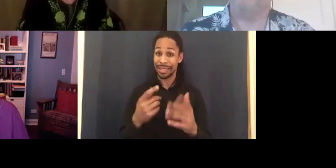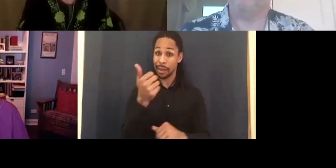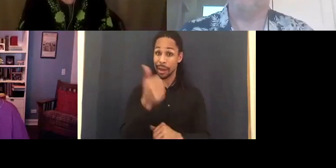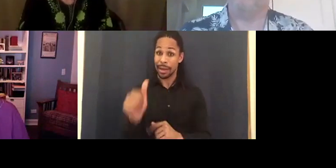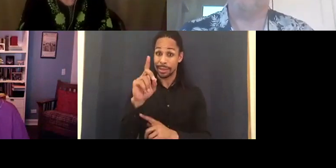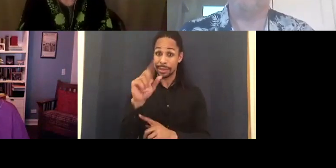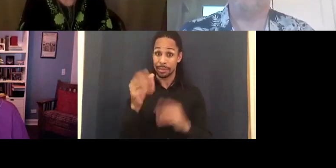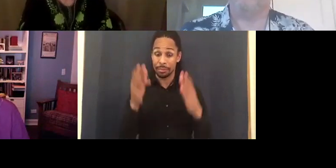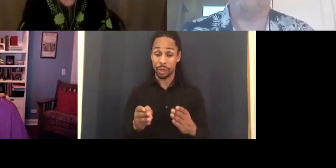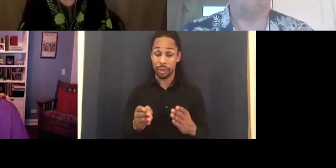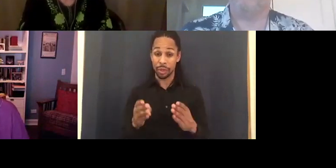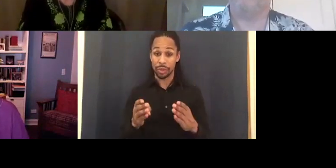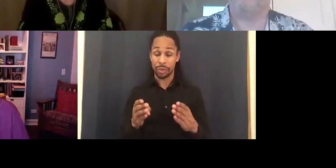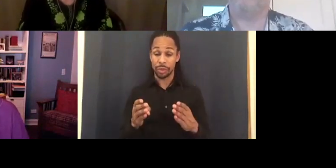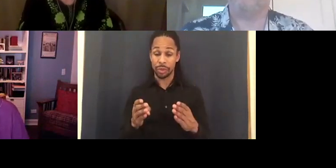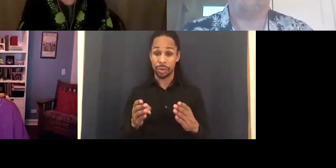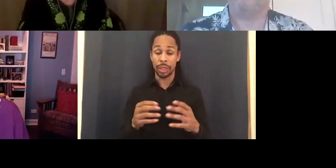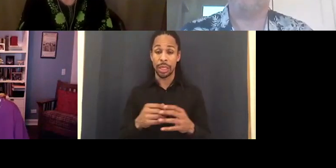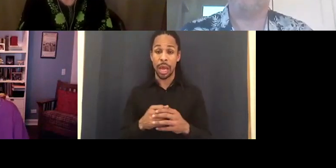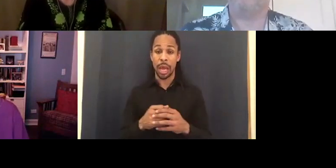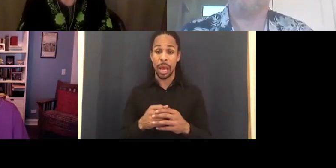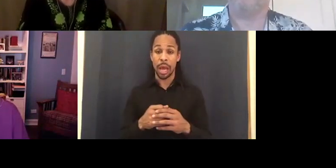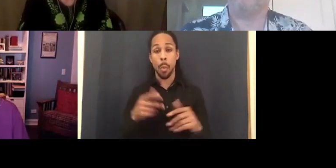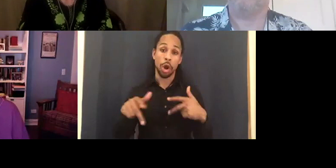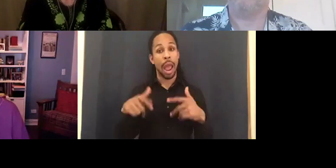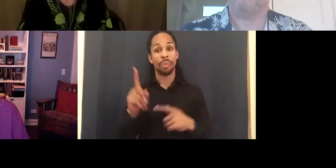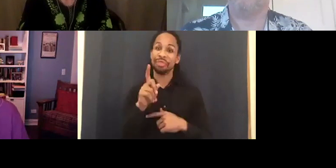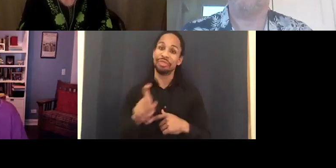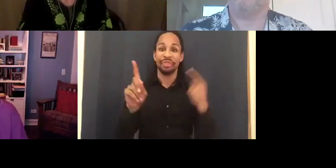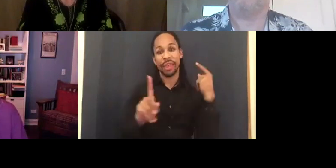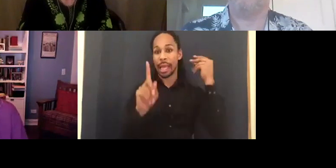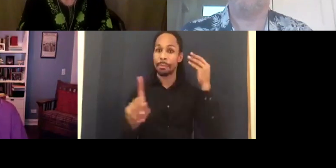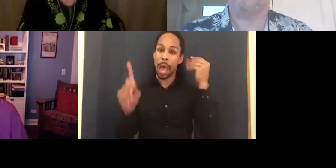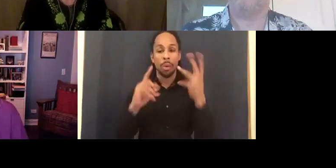go around thinking about themselves as disabled in that sense?